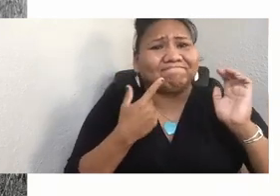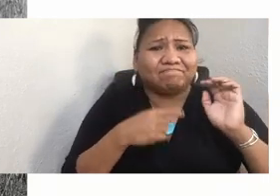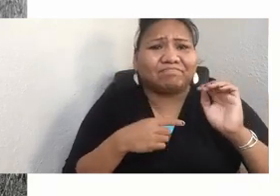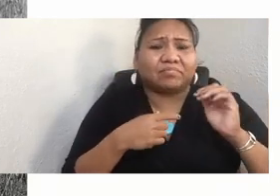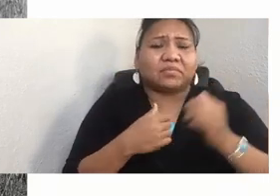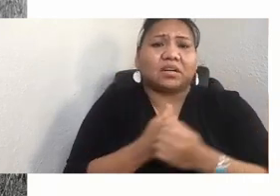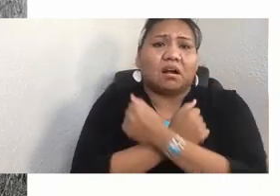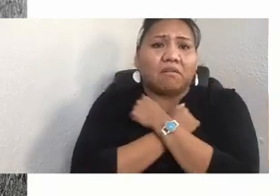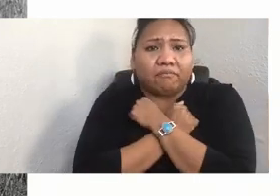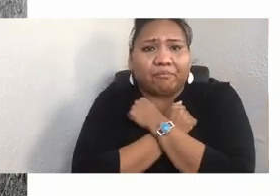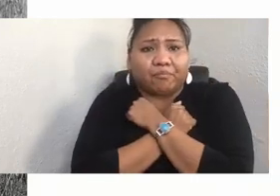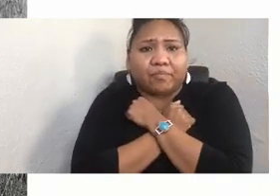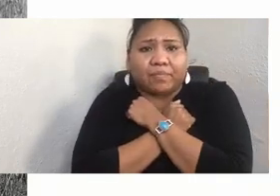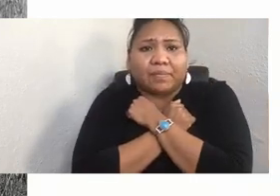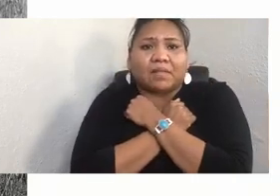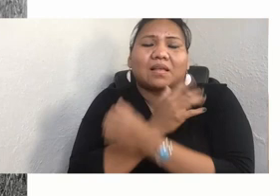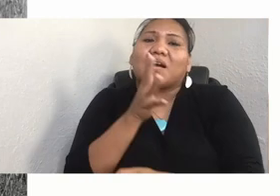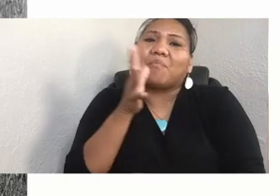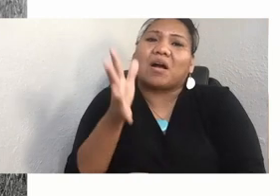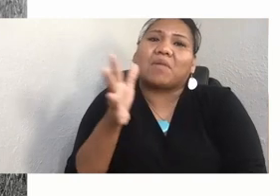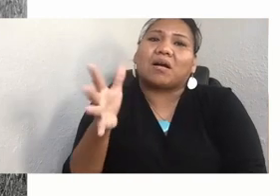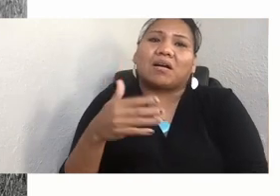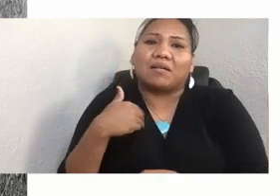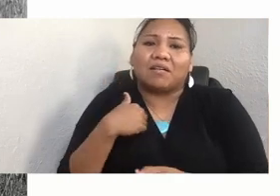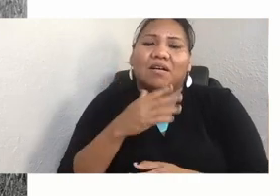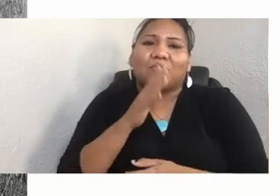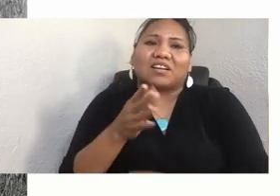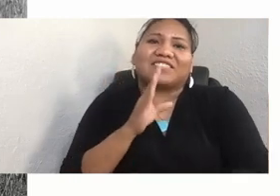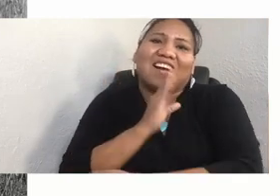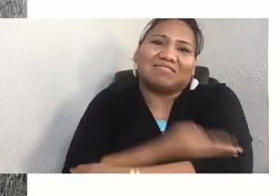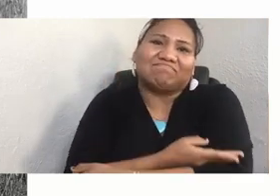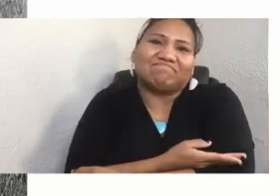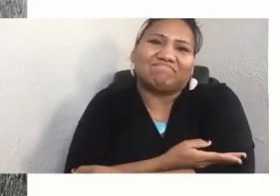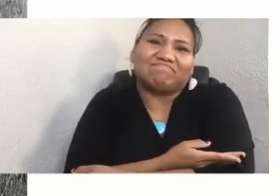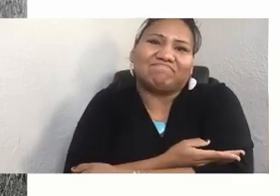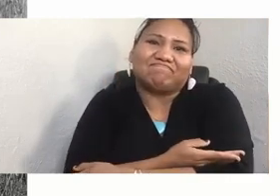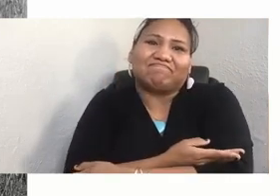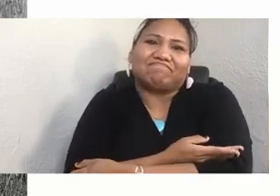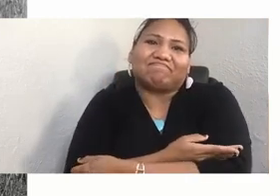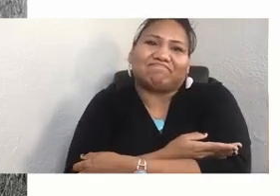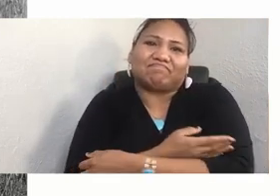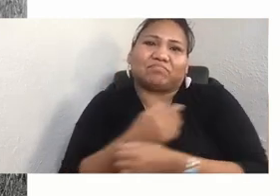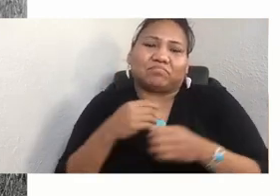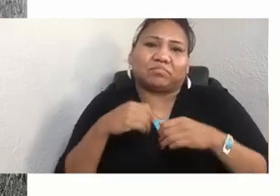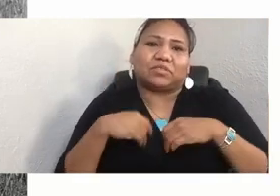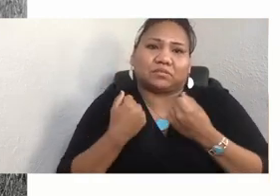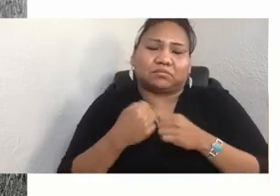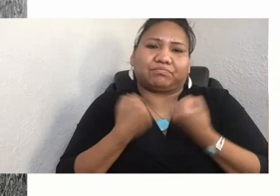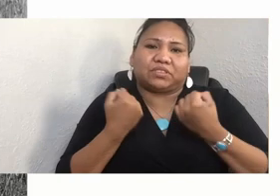for a granddaughter, that great big love, that helped to mend her broken heart. And she said every day, her granddaughter would come to her. And she would say, come on, grandma.